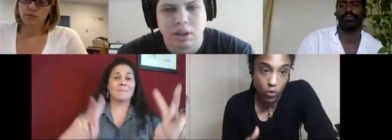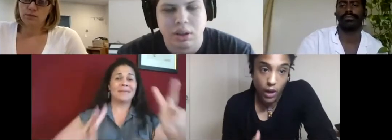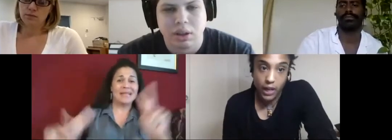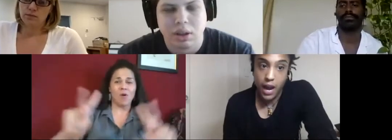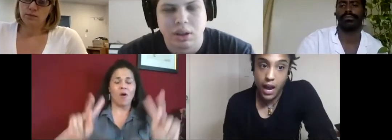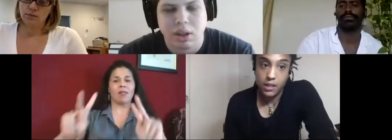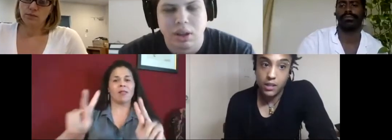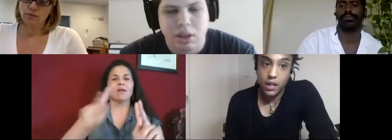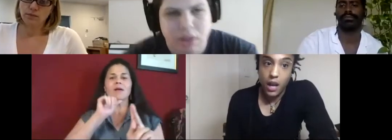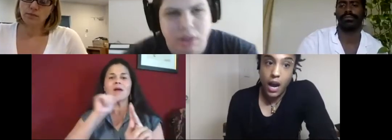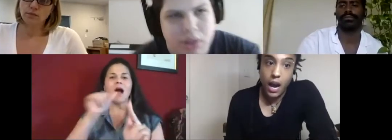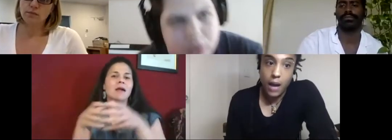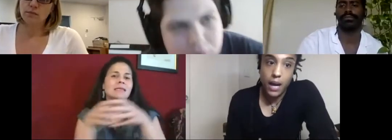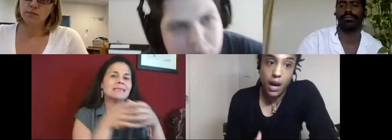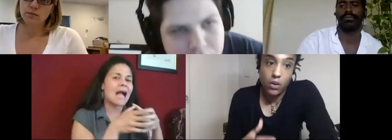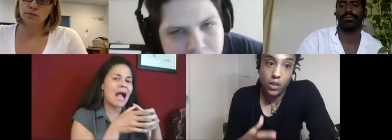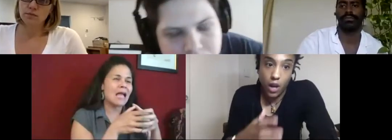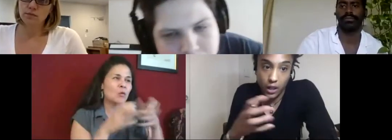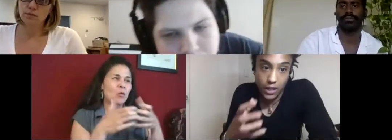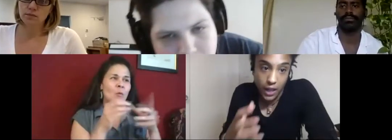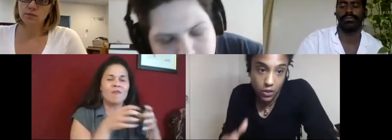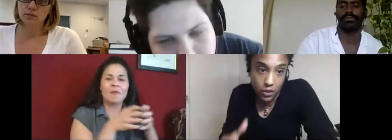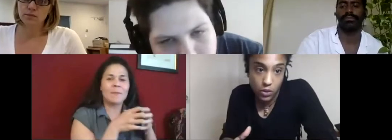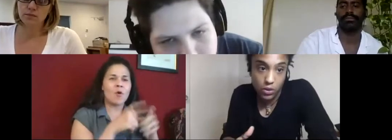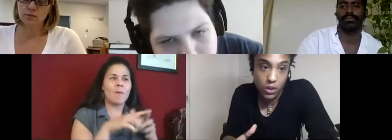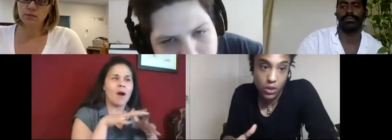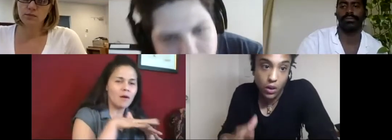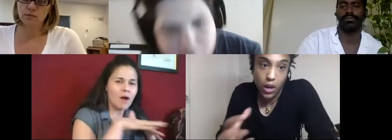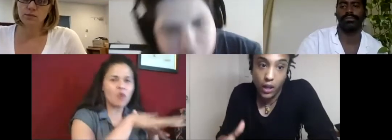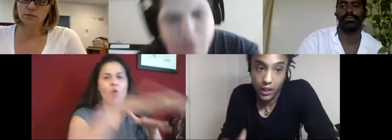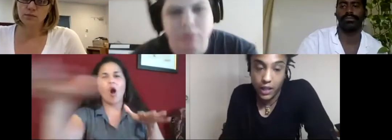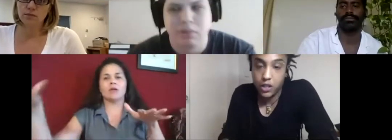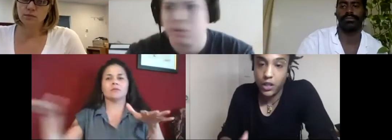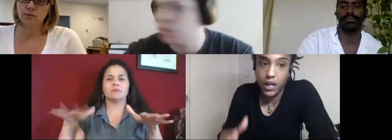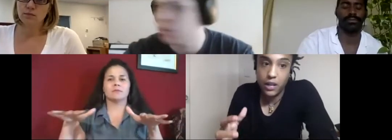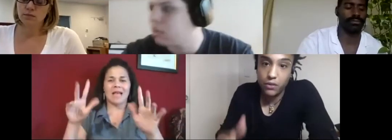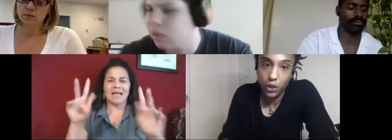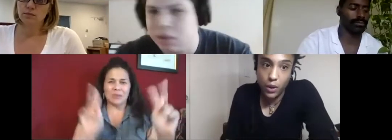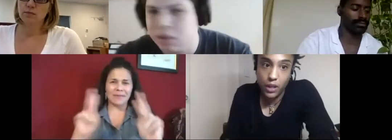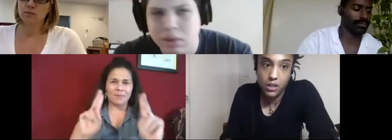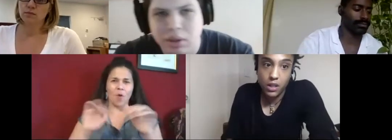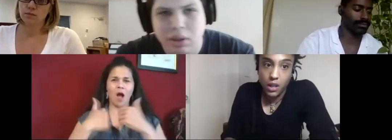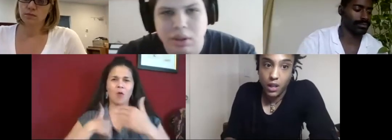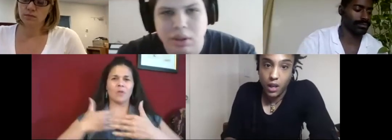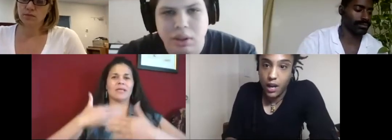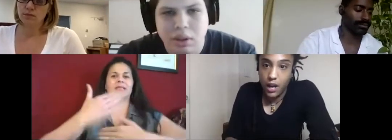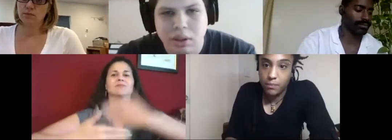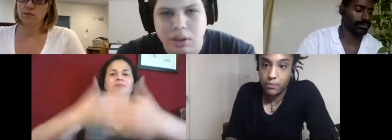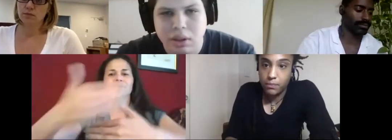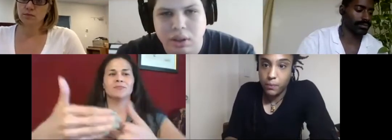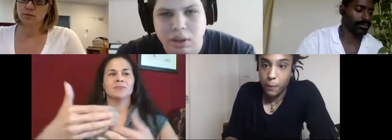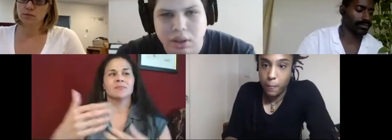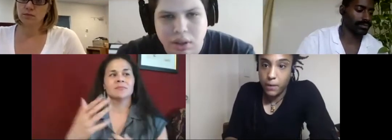recognize how architecture can influence us.